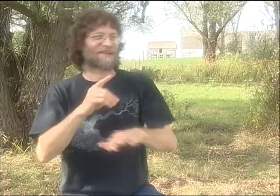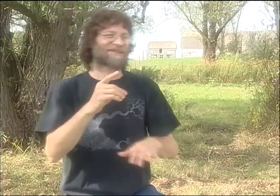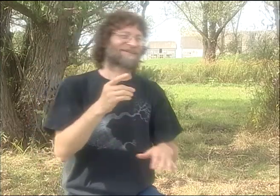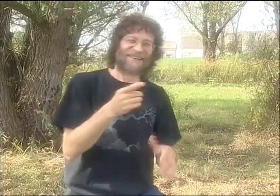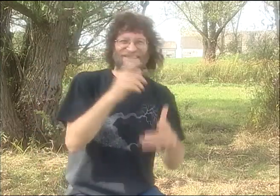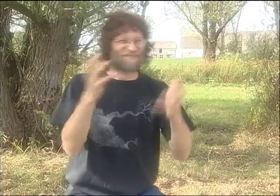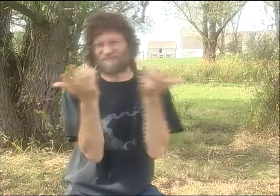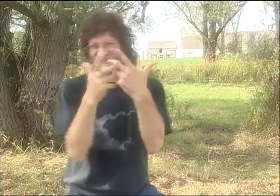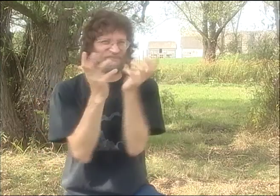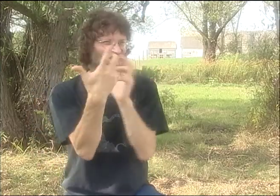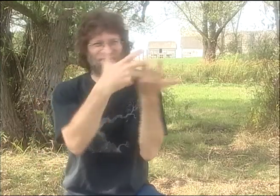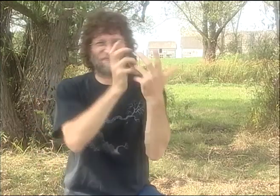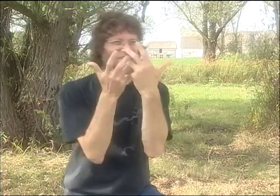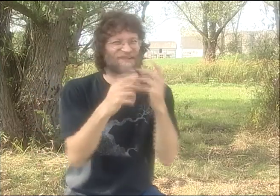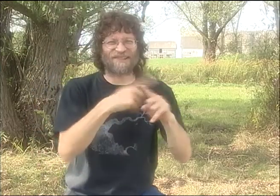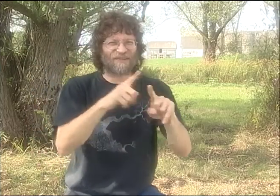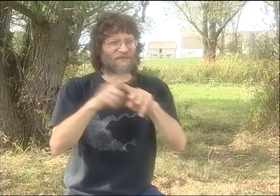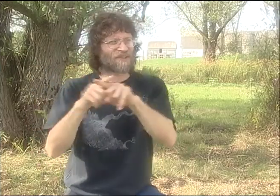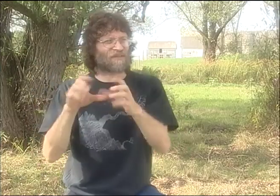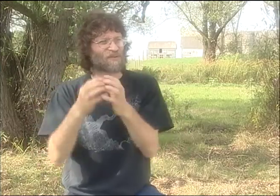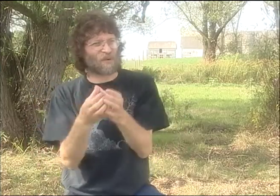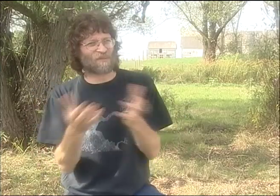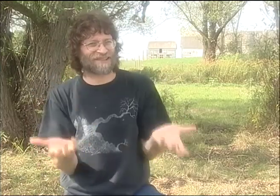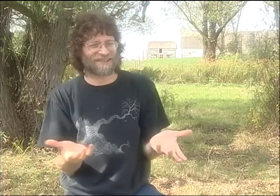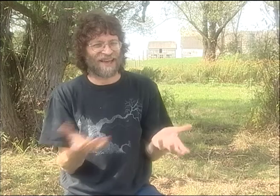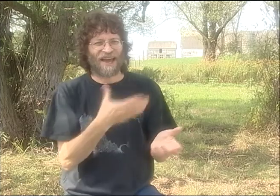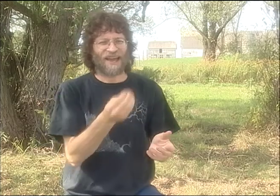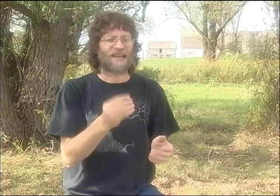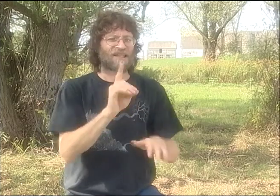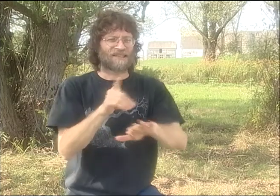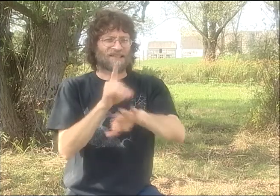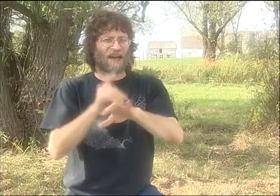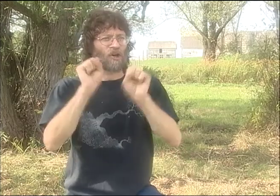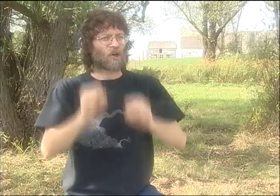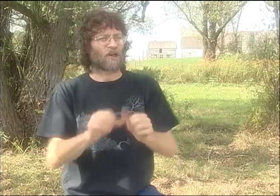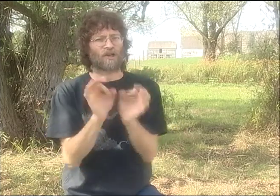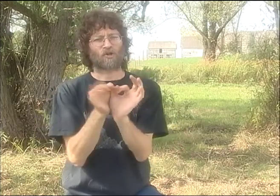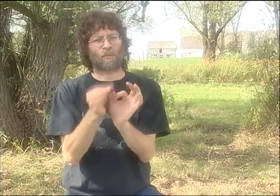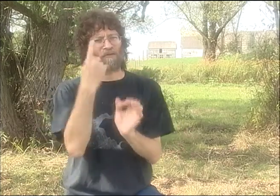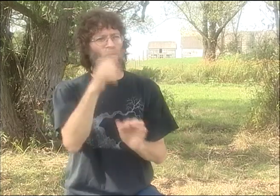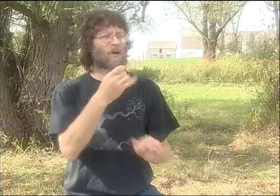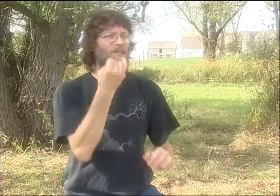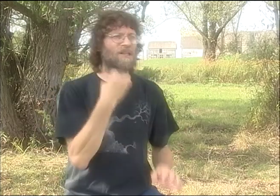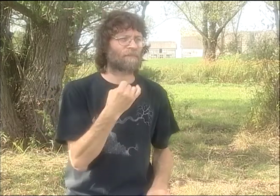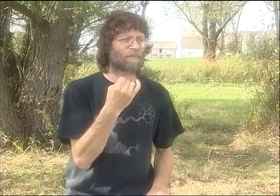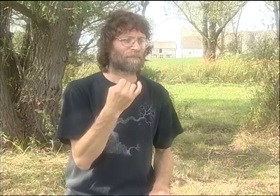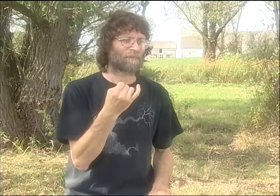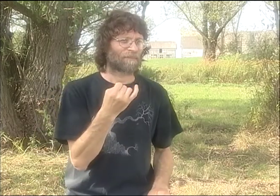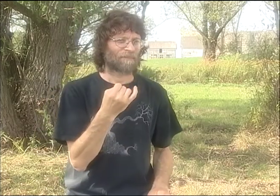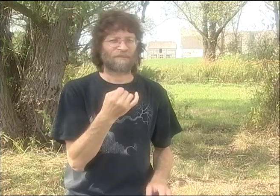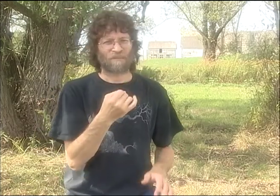SO SOMETIMES DEBBIE AND PETER AND I WOULD PERFORM, SOMETIMES DONNA WOULD JUST PERFORM. IT WOULD BE DIFFERENT CONFIGURATIONS